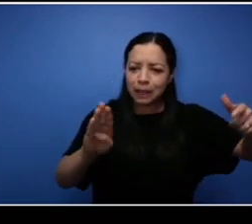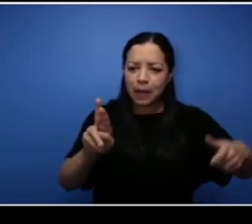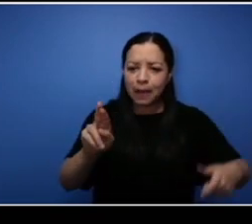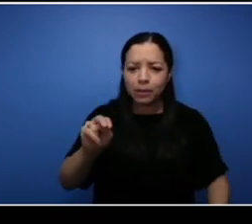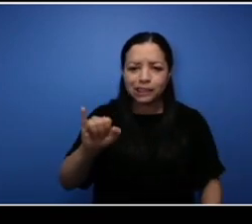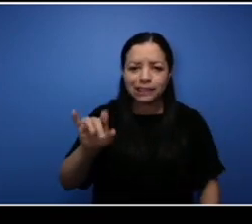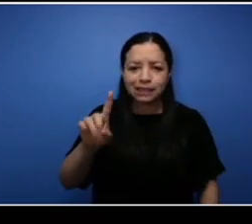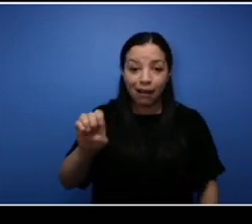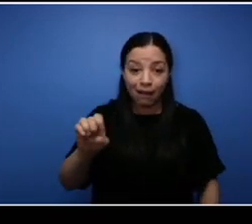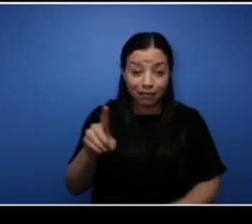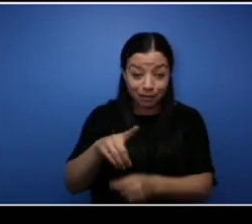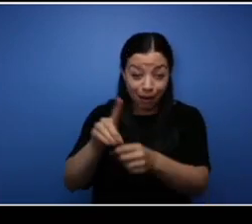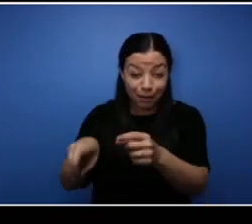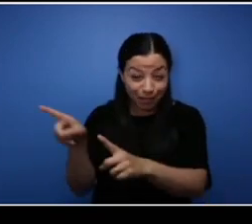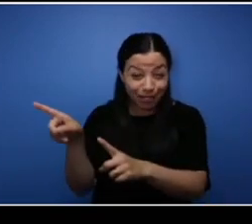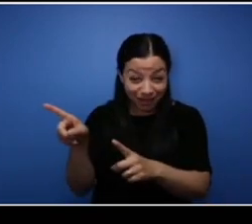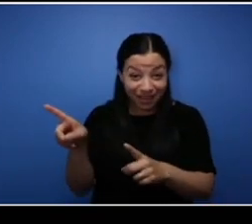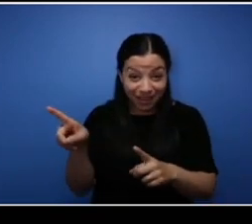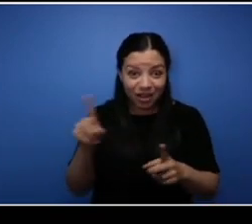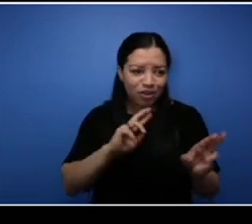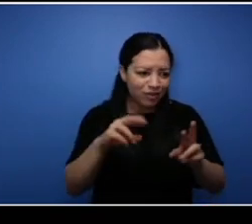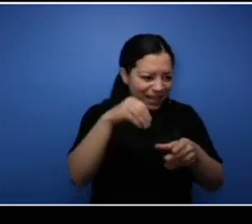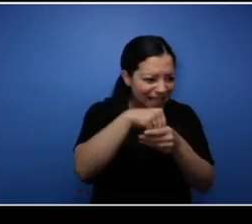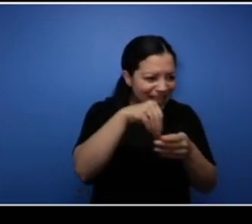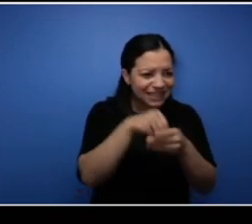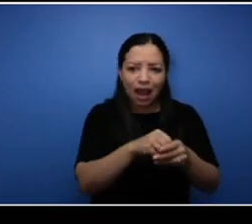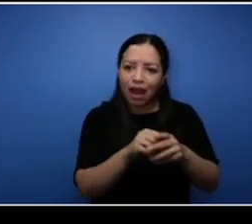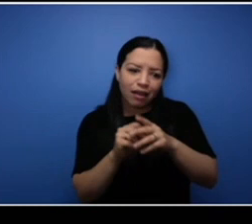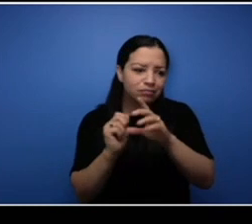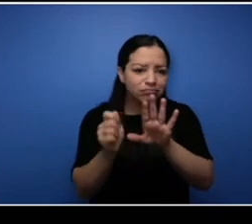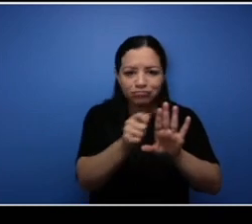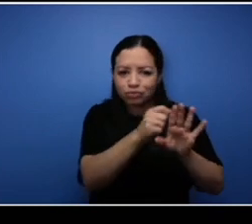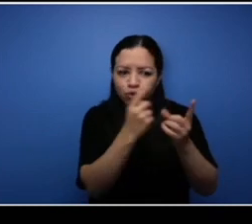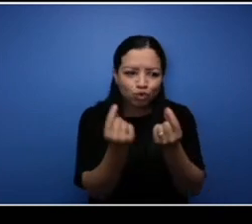up, so that worked well. I had crews available to go do it because we did it underneath our